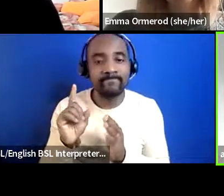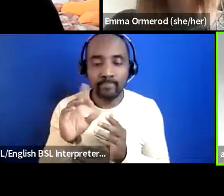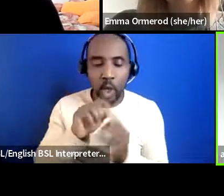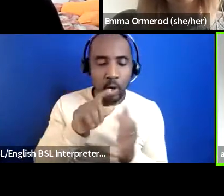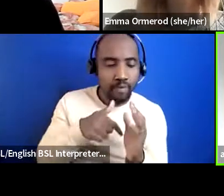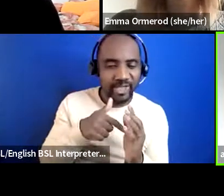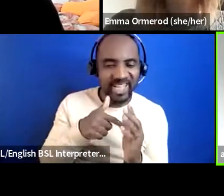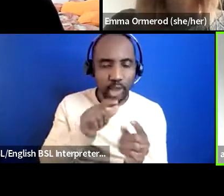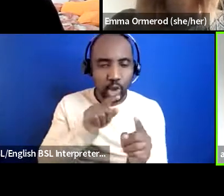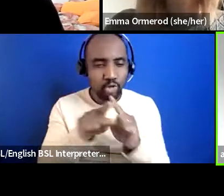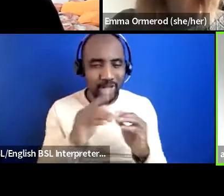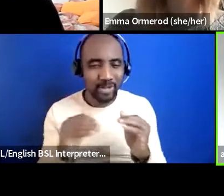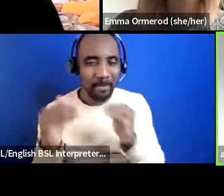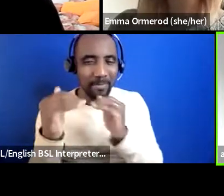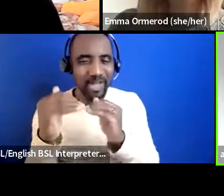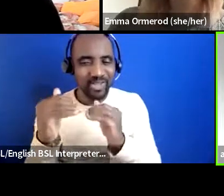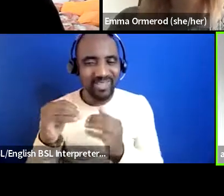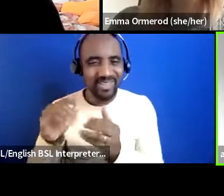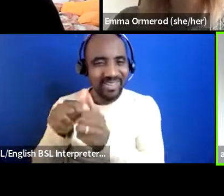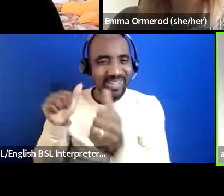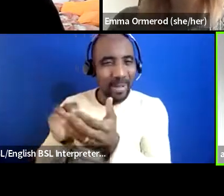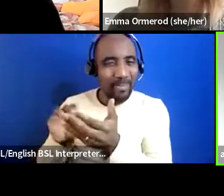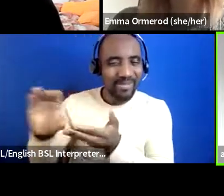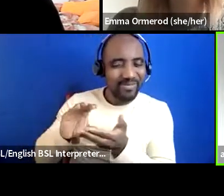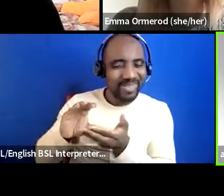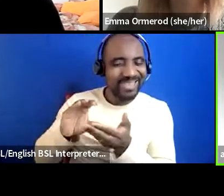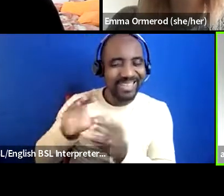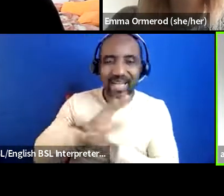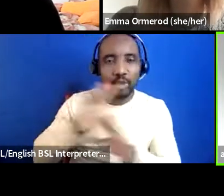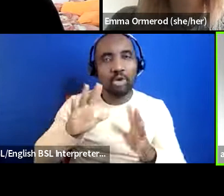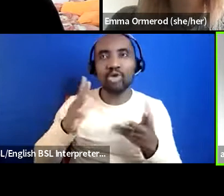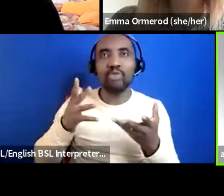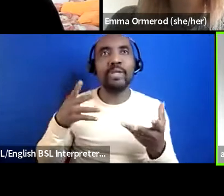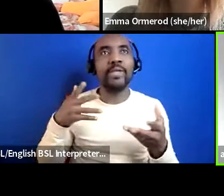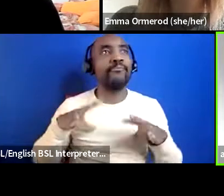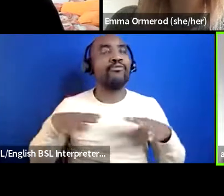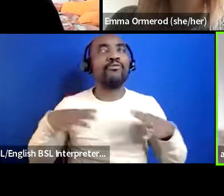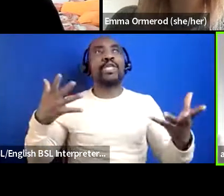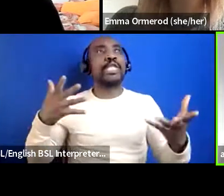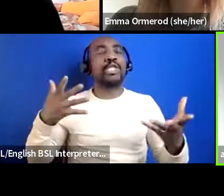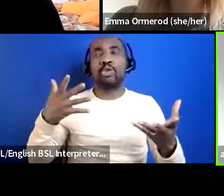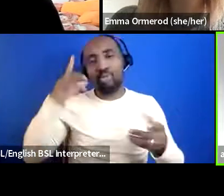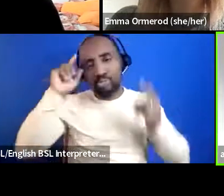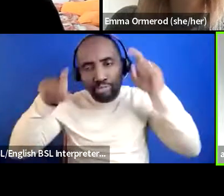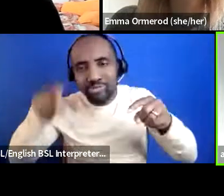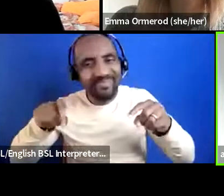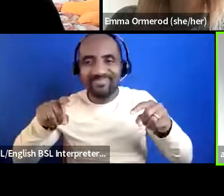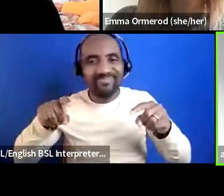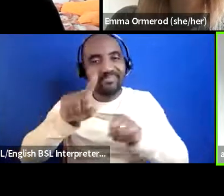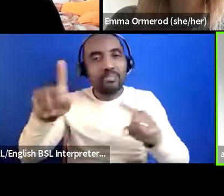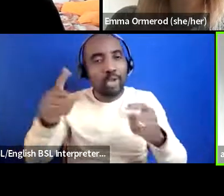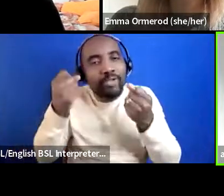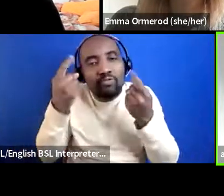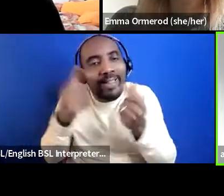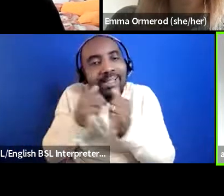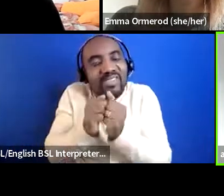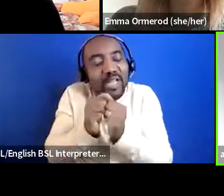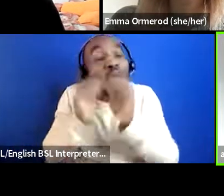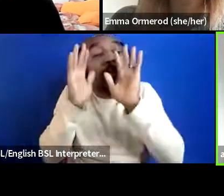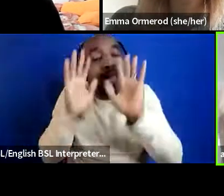to just be and then fund is recognizing their value but that aside um a bigger thing that we're